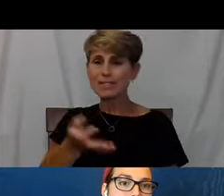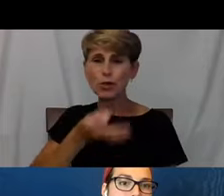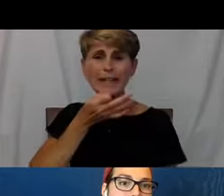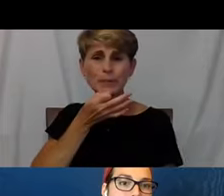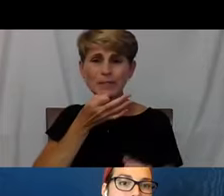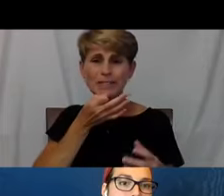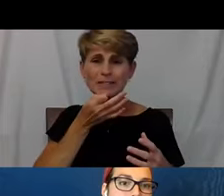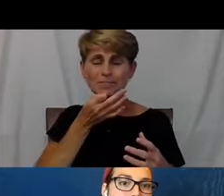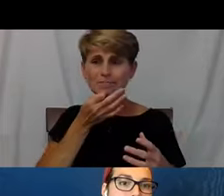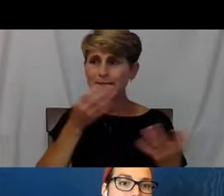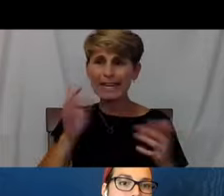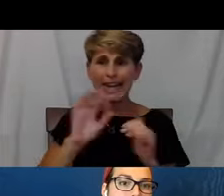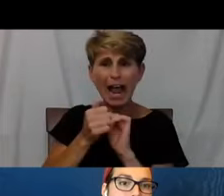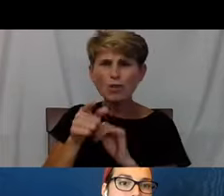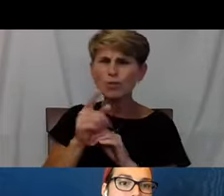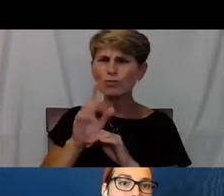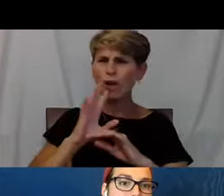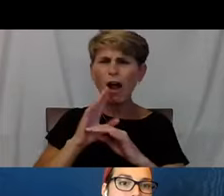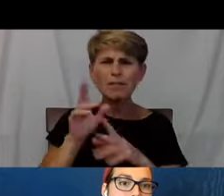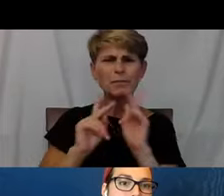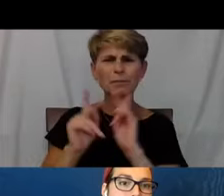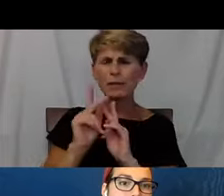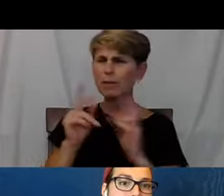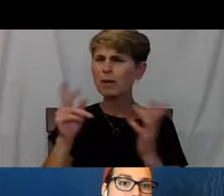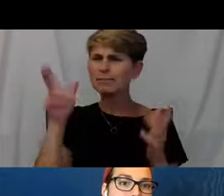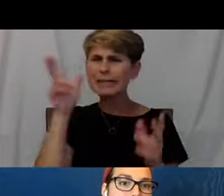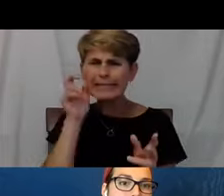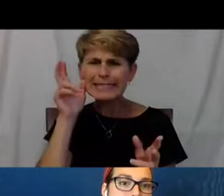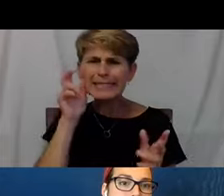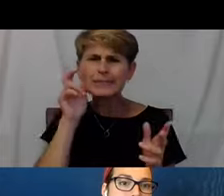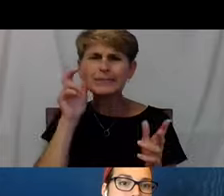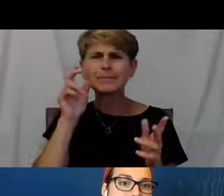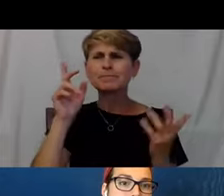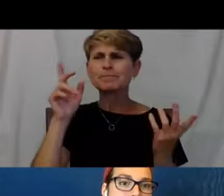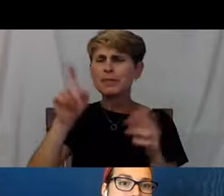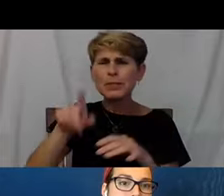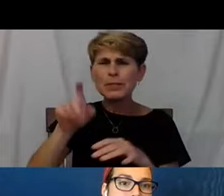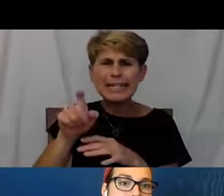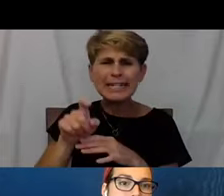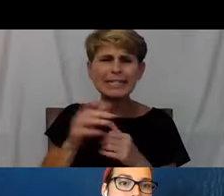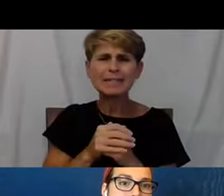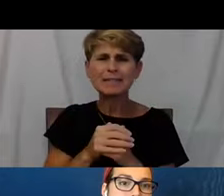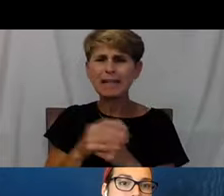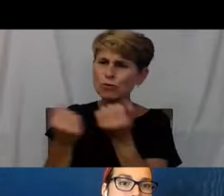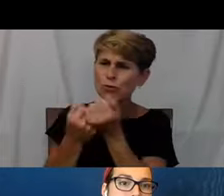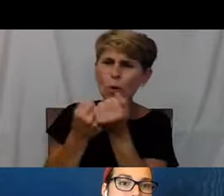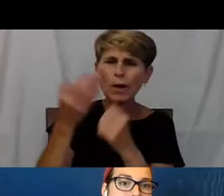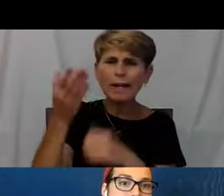and hearing their needs and hearing their stories and being there alongside them. And Lawrence thank you for sharing your story.